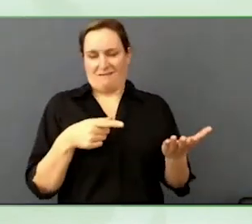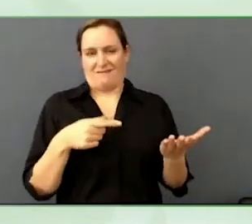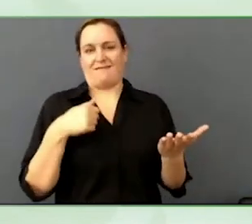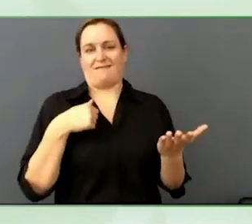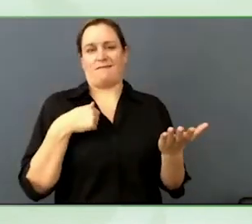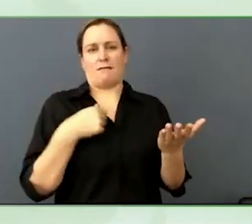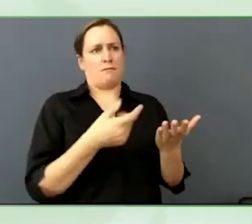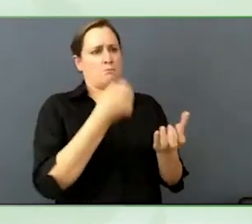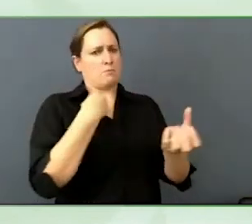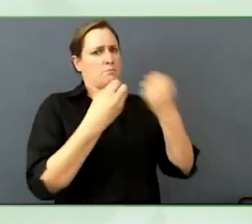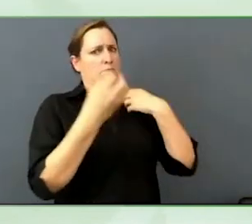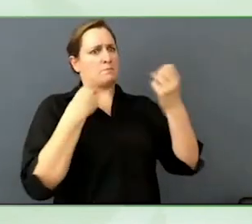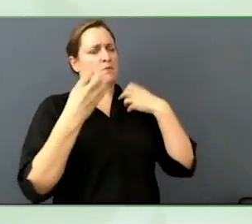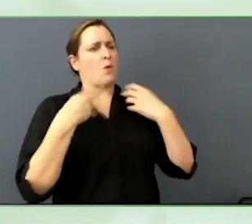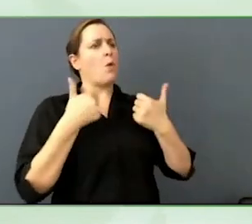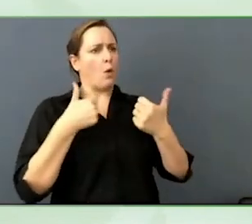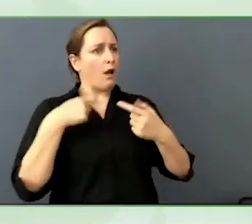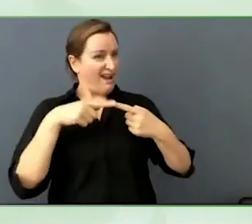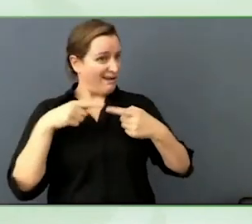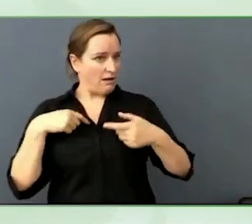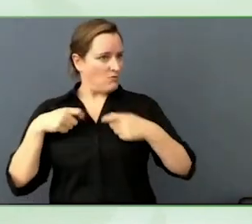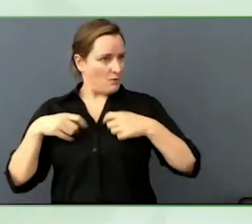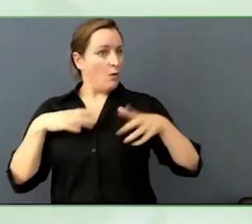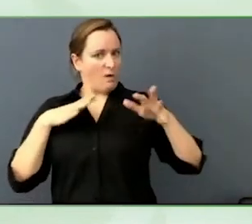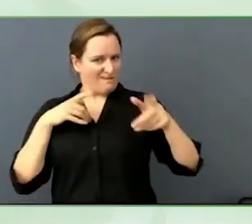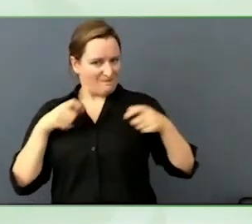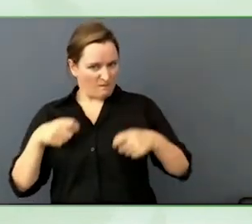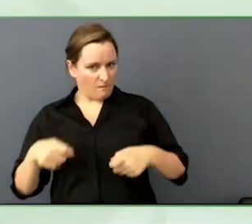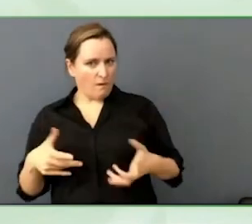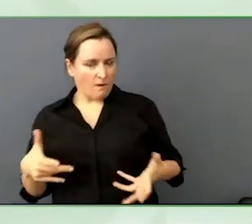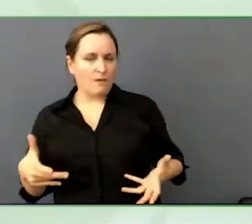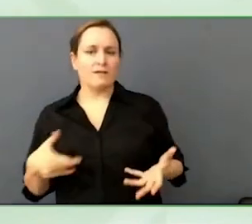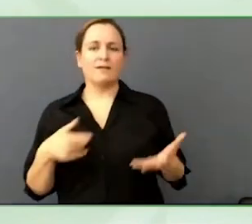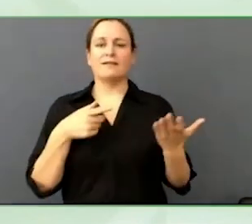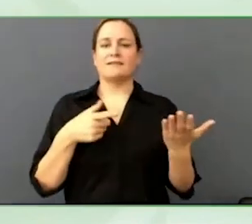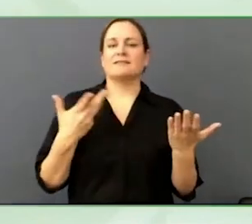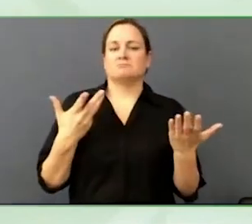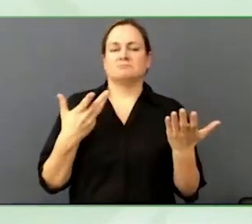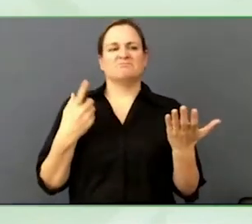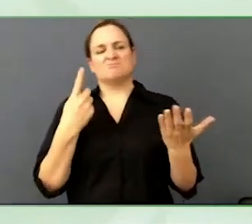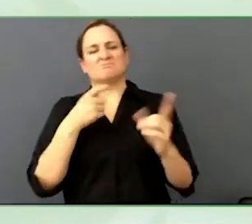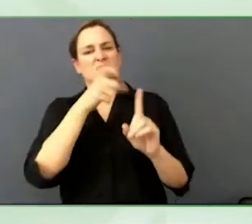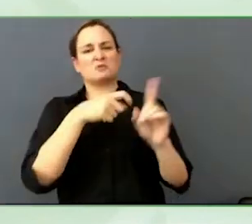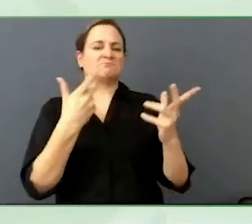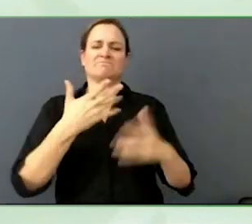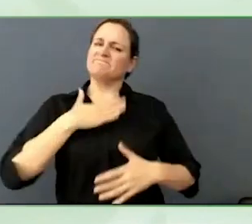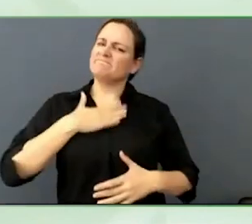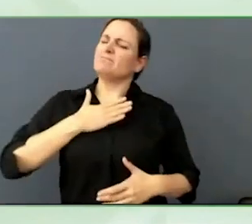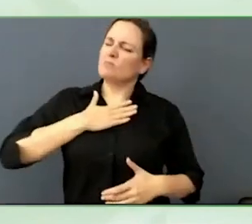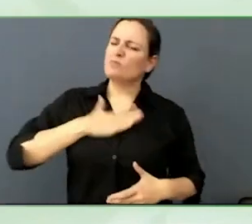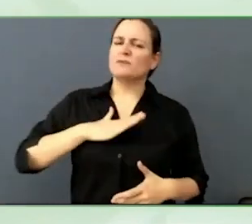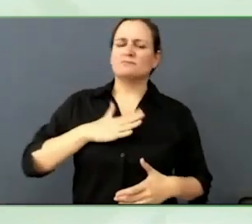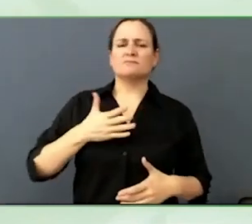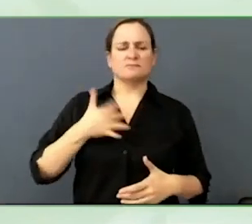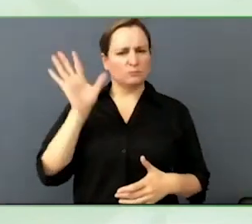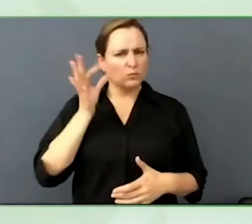Sometimes you need a human voice. On that note, can you create models for a fake human voice that is close now.